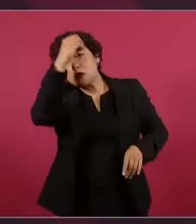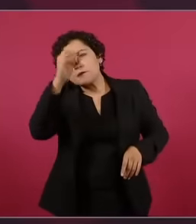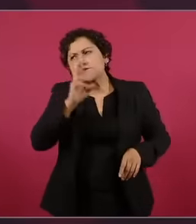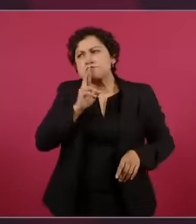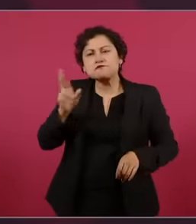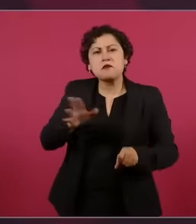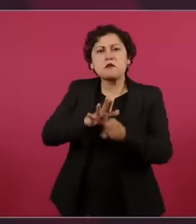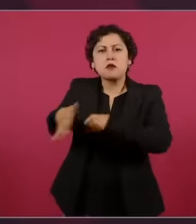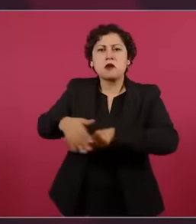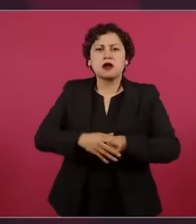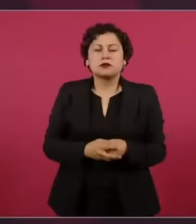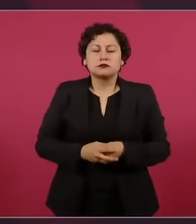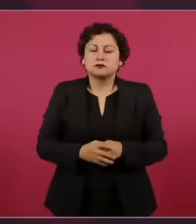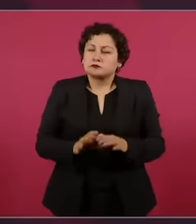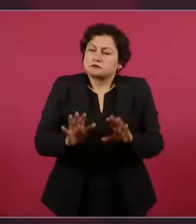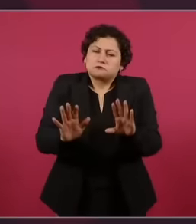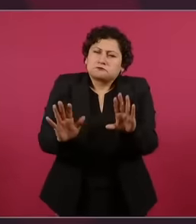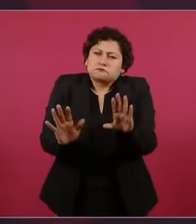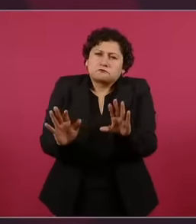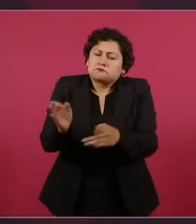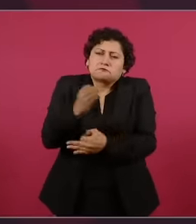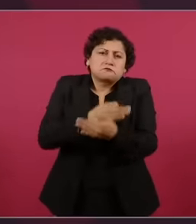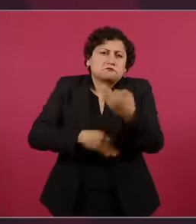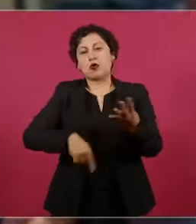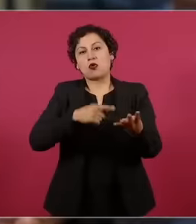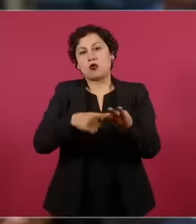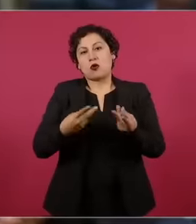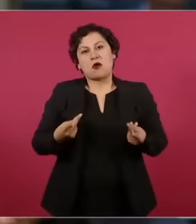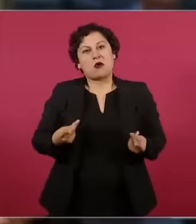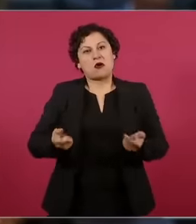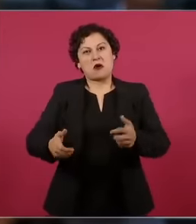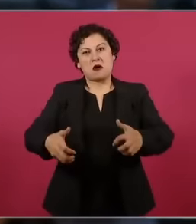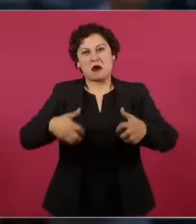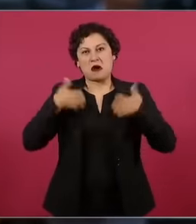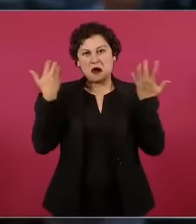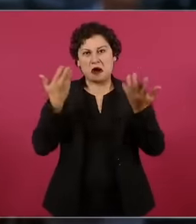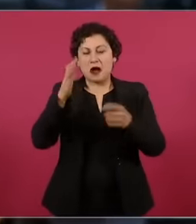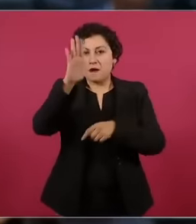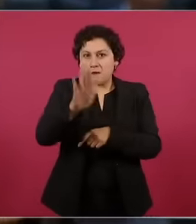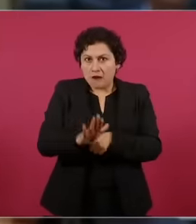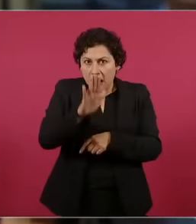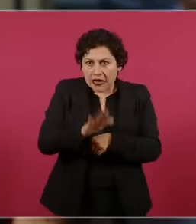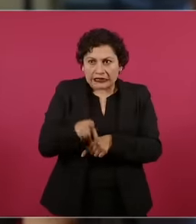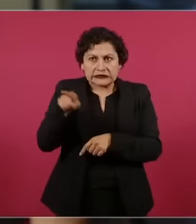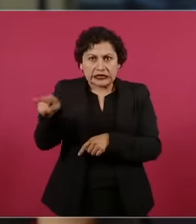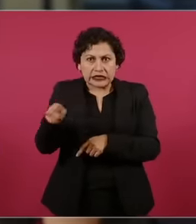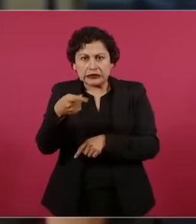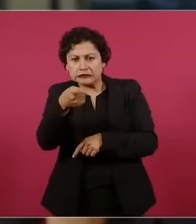avoided falling into provocations and let's see how he responded To this